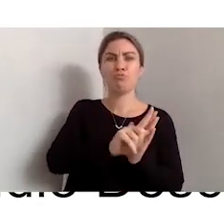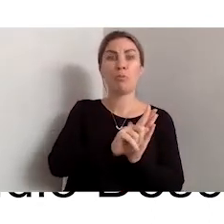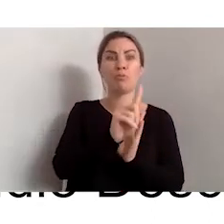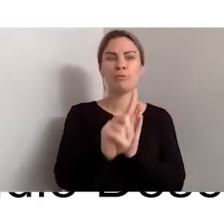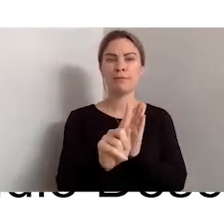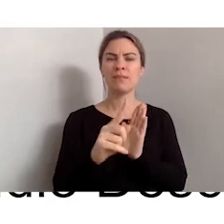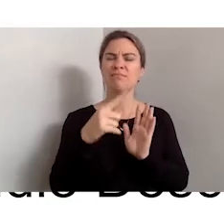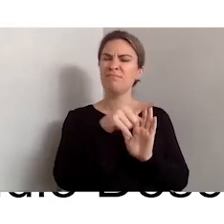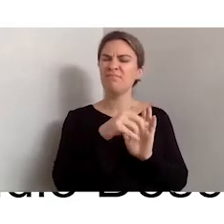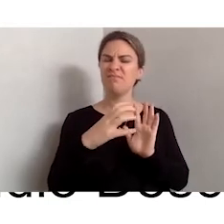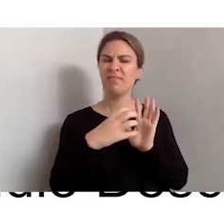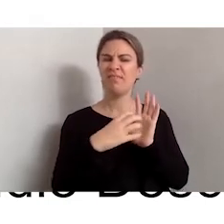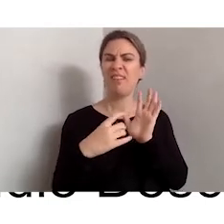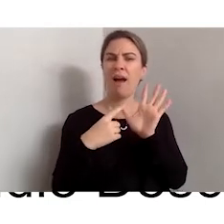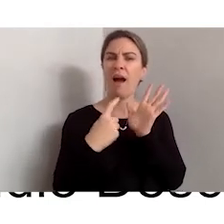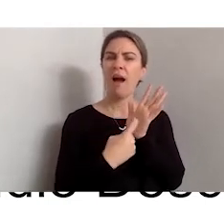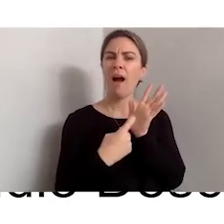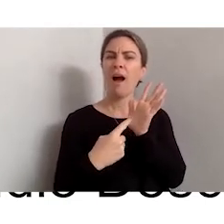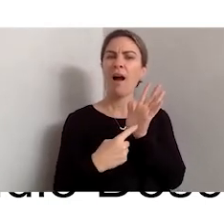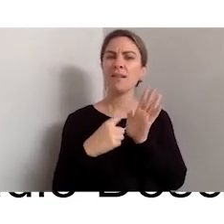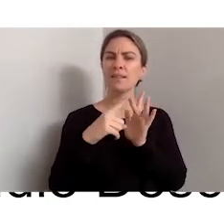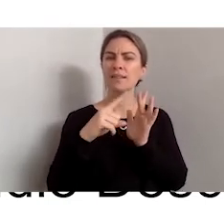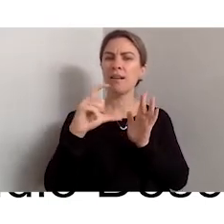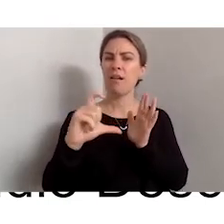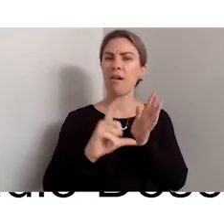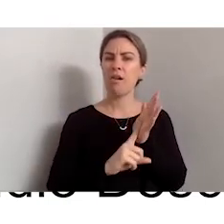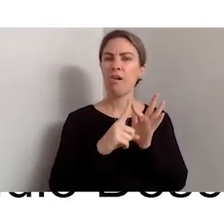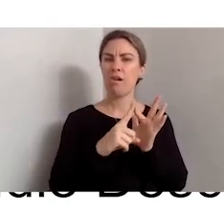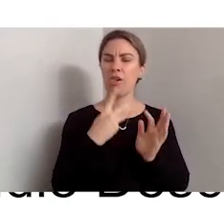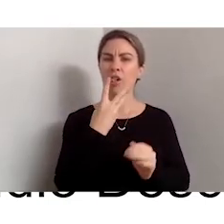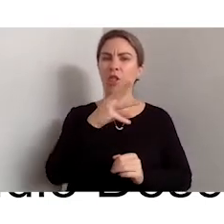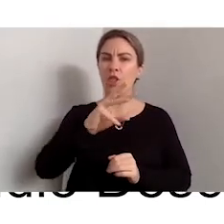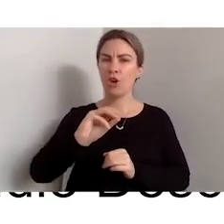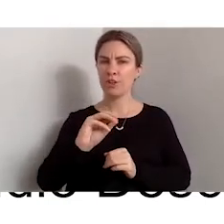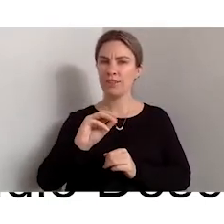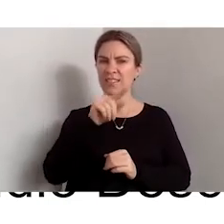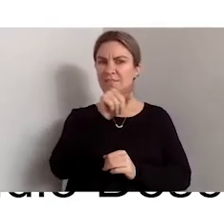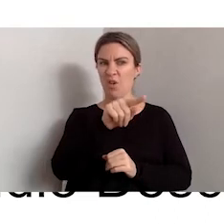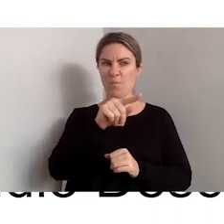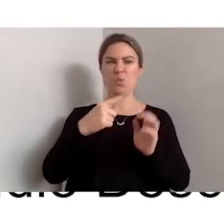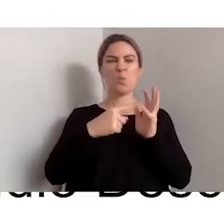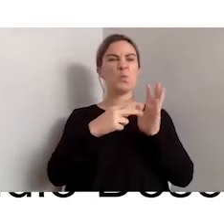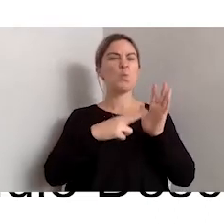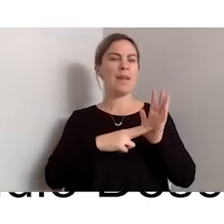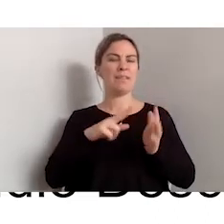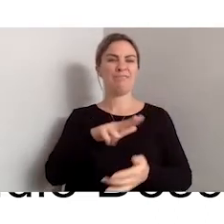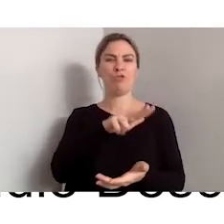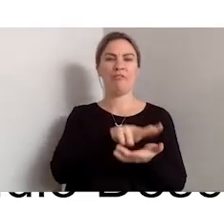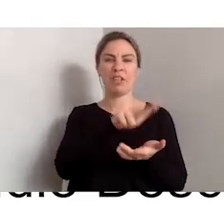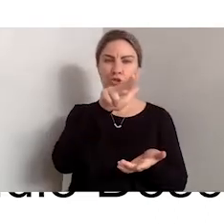30 of the United Nations' Convention. But also, in that video,